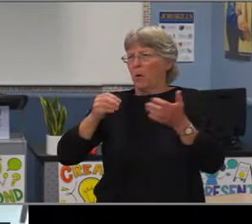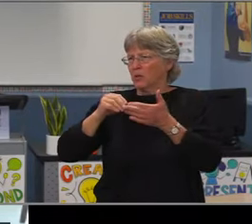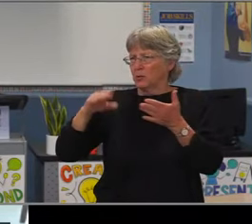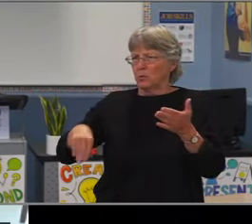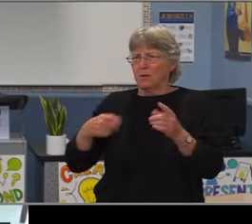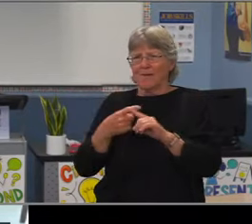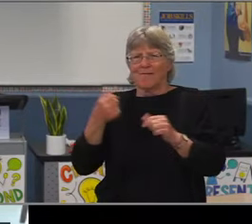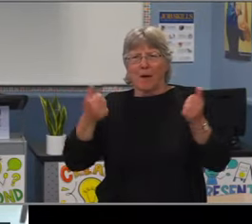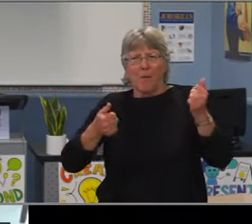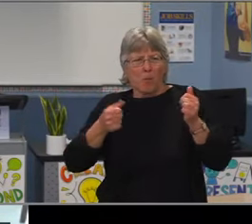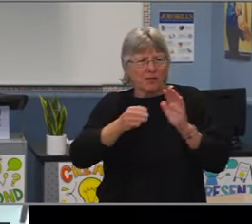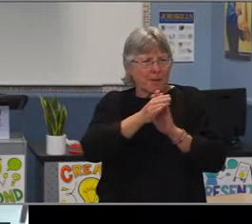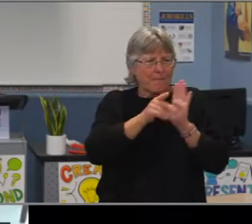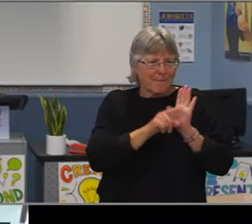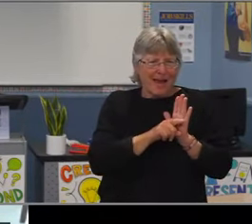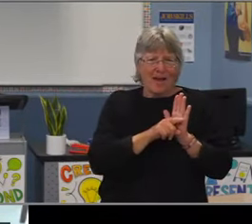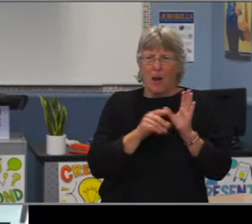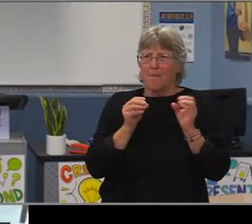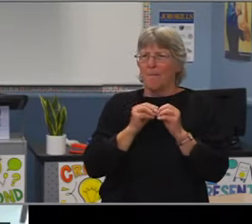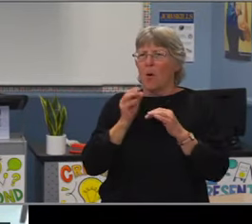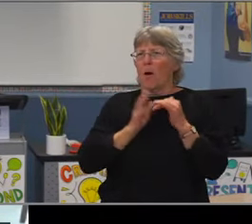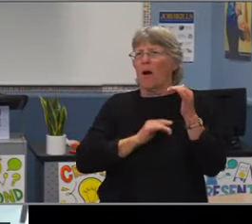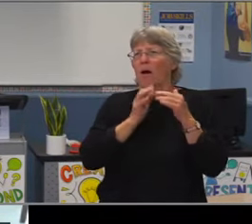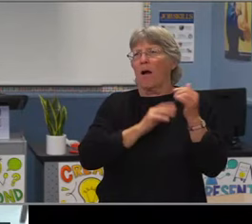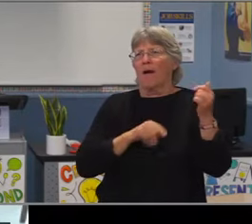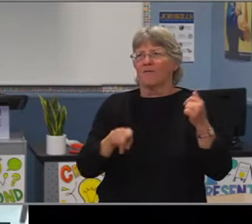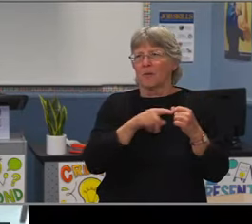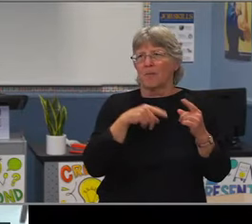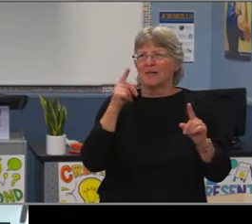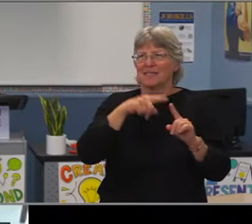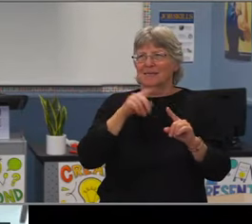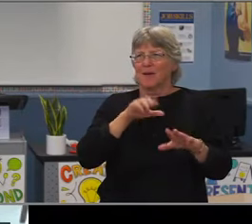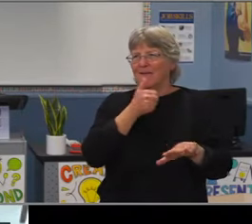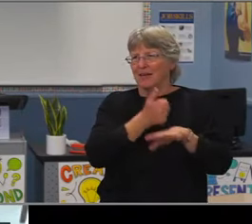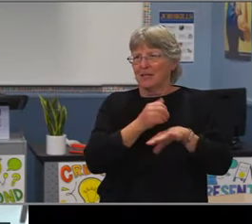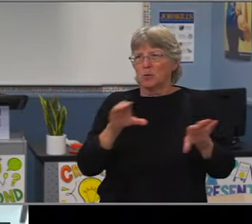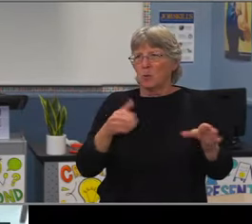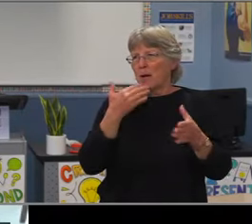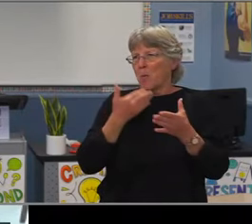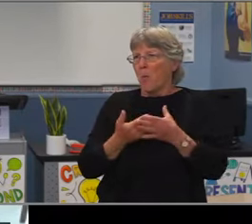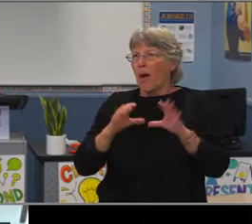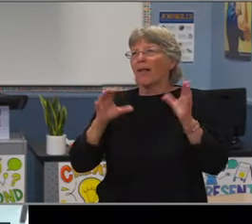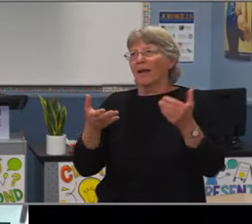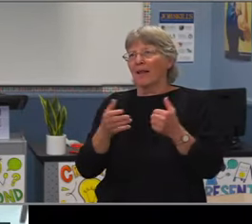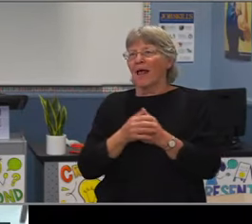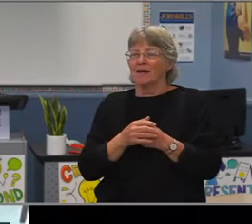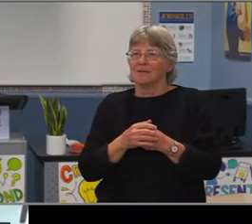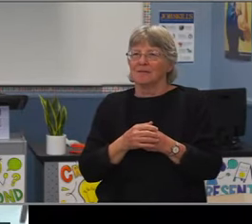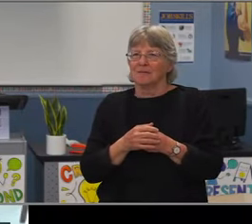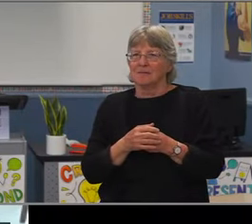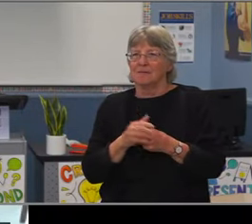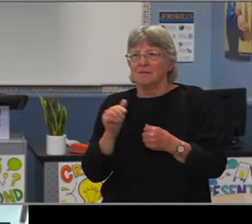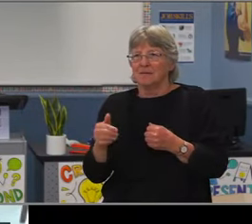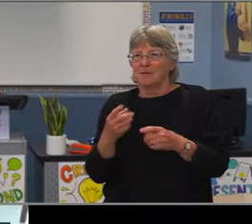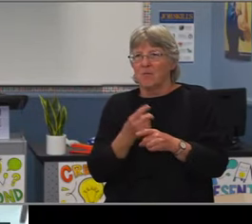expanded to K-8 schools for a variety of reasons noted here. It's important to note also that we had